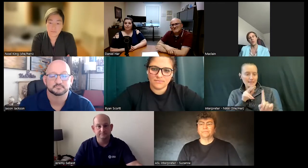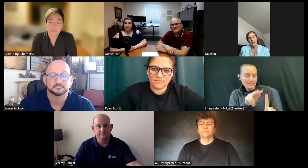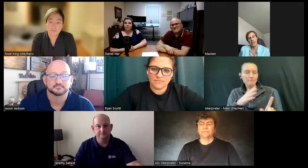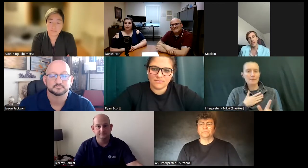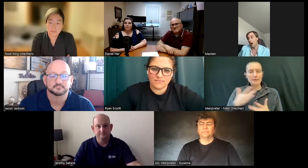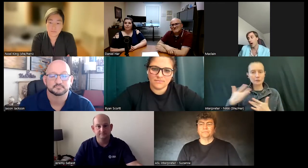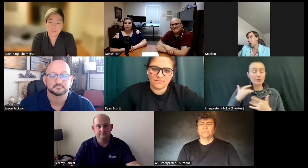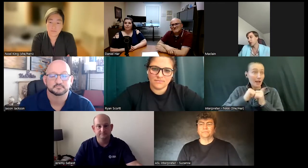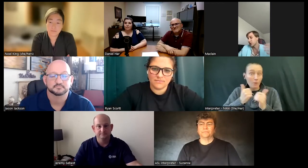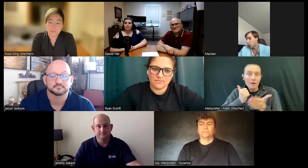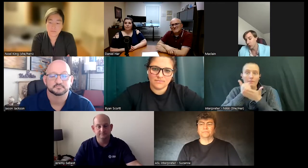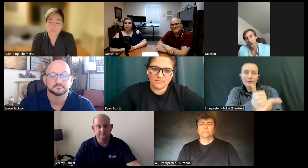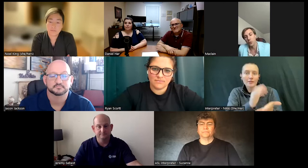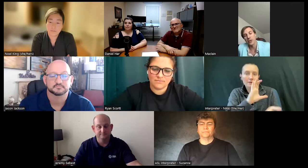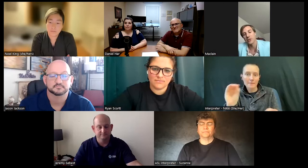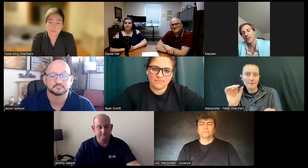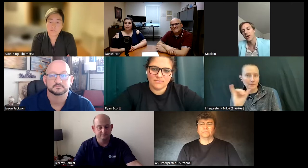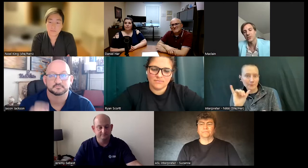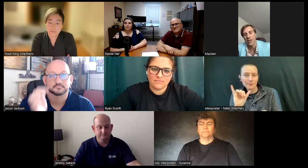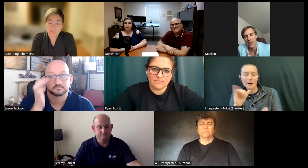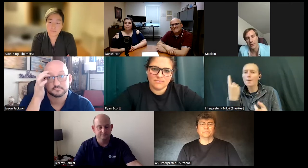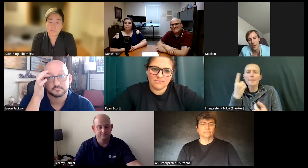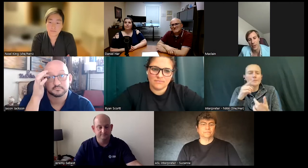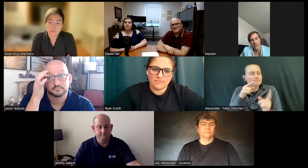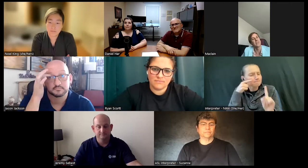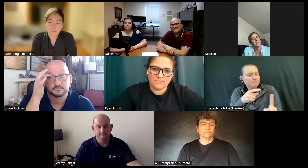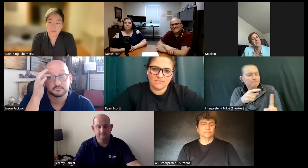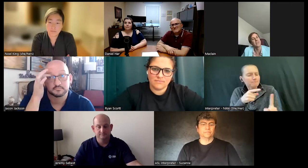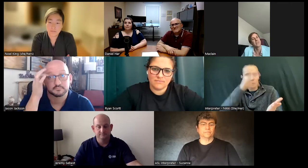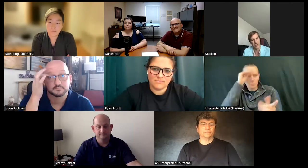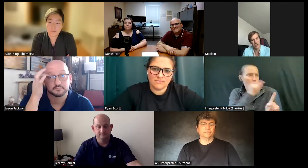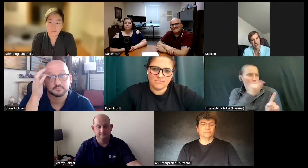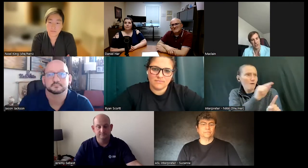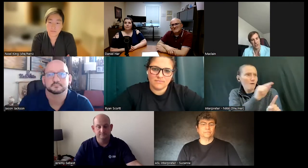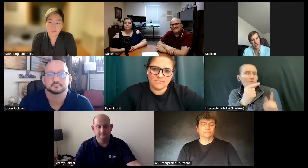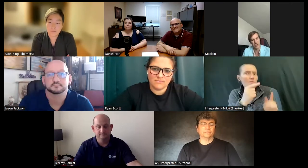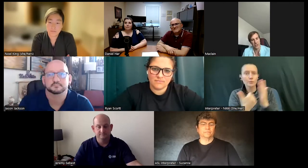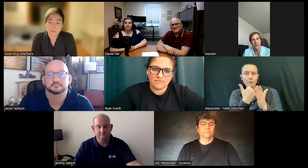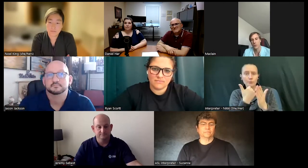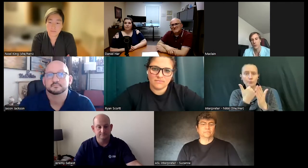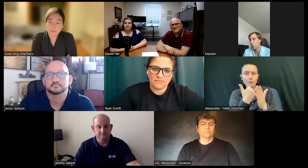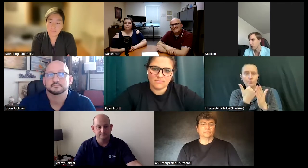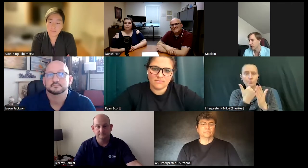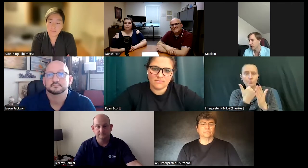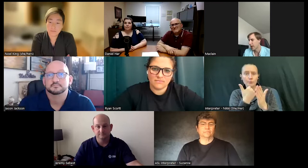way and always just wanting to learn What new technologies coming out there it's the same thing with Nova whenever I do work with them